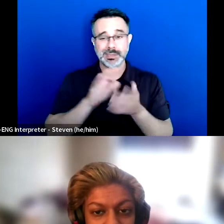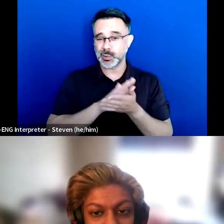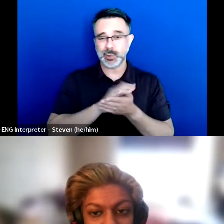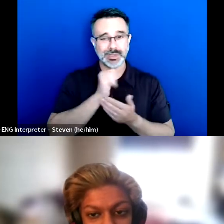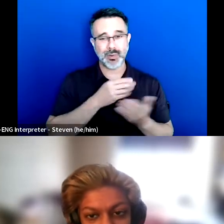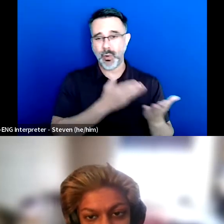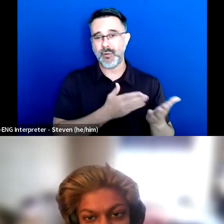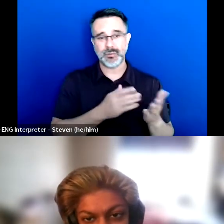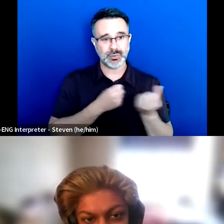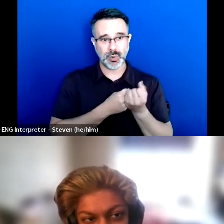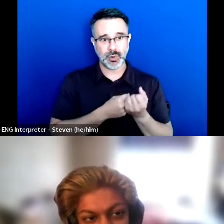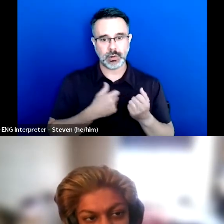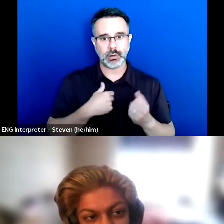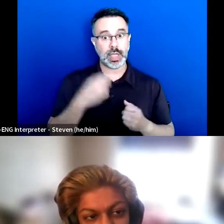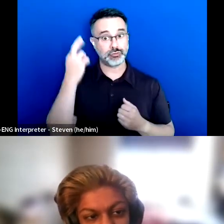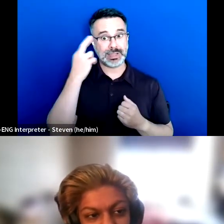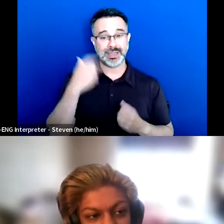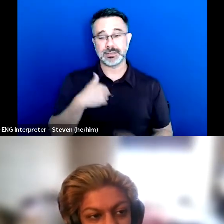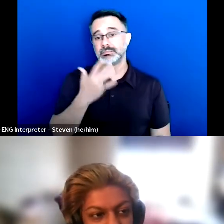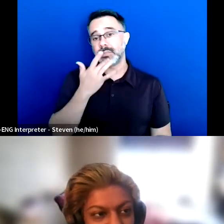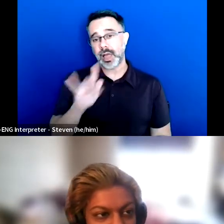and I recognized that I was really lucky to have that as an option.